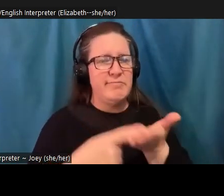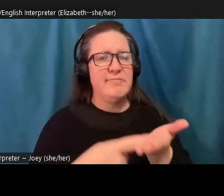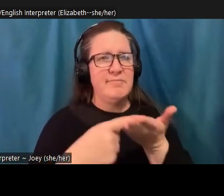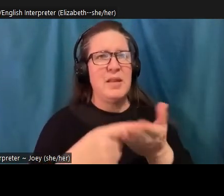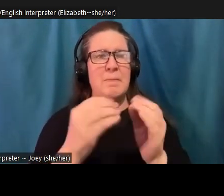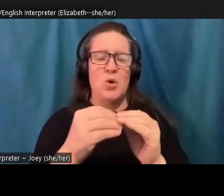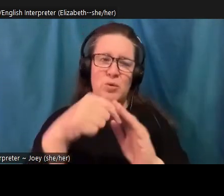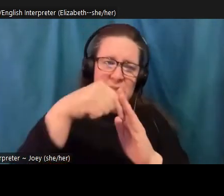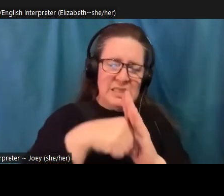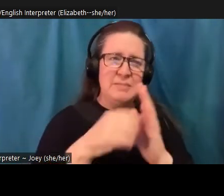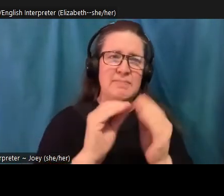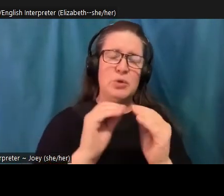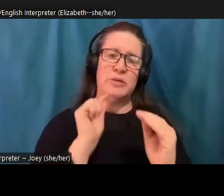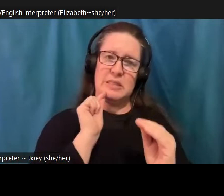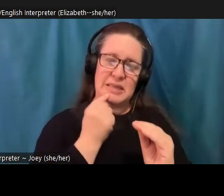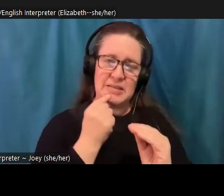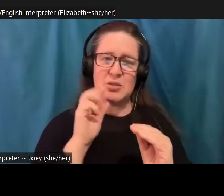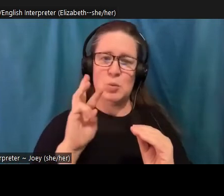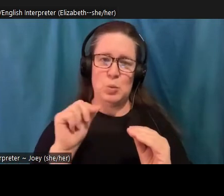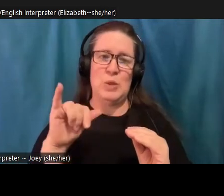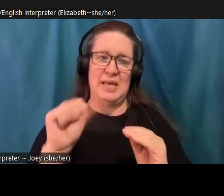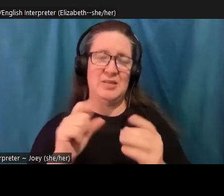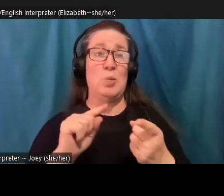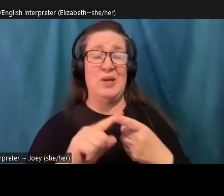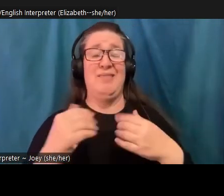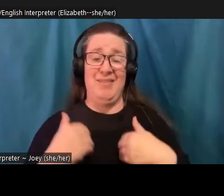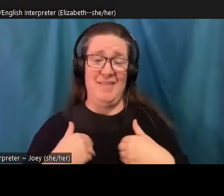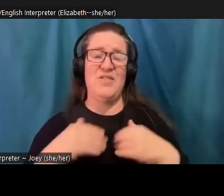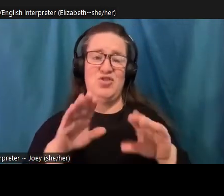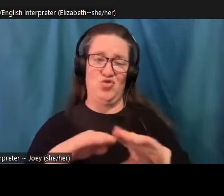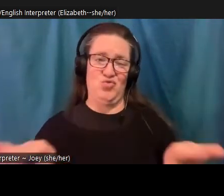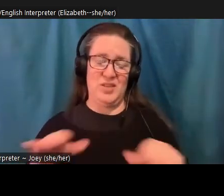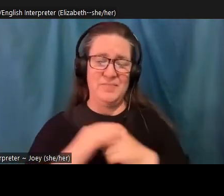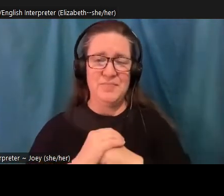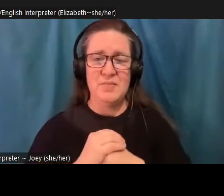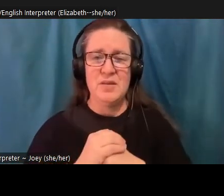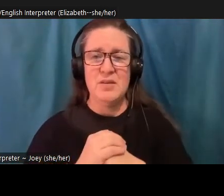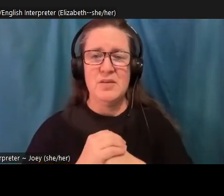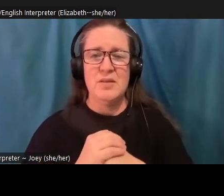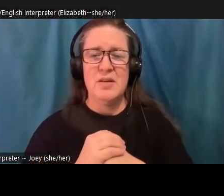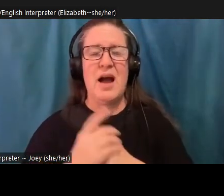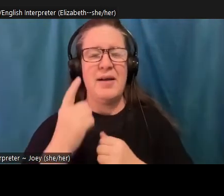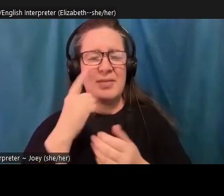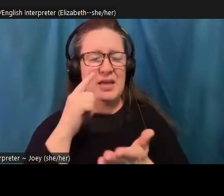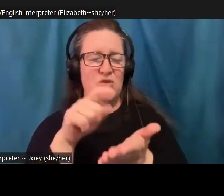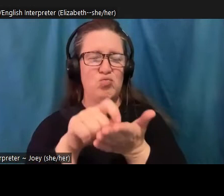intense ways. And I think the DeRuyter, who has put out some